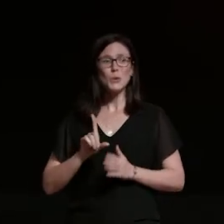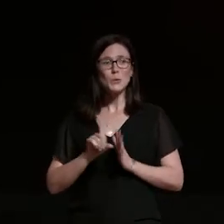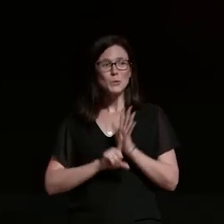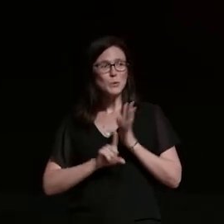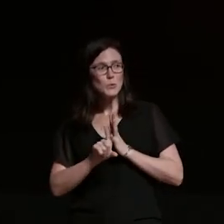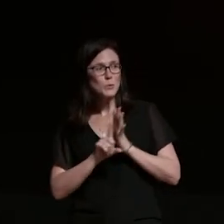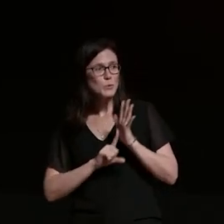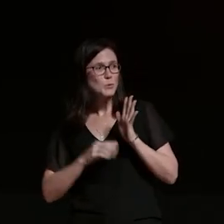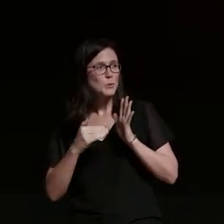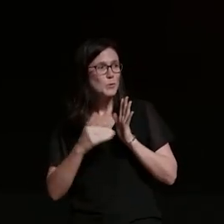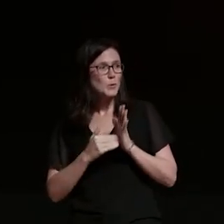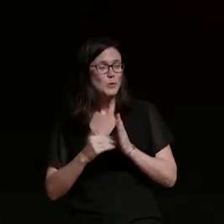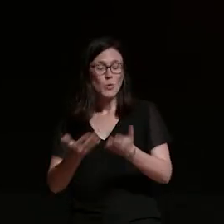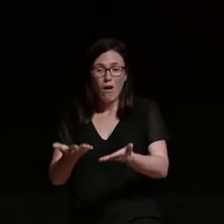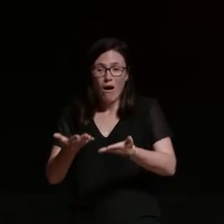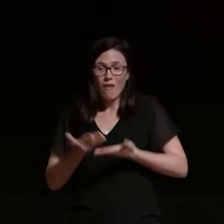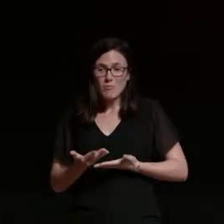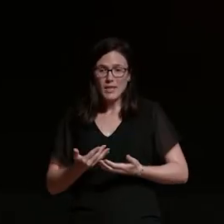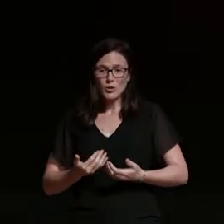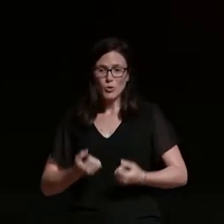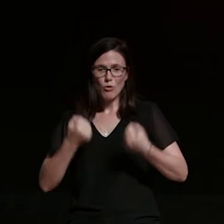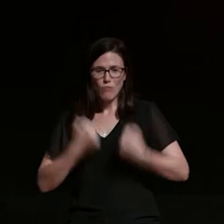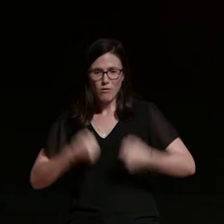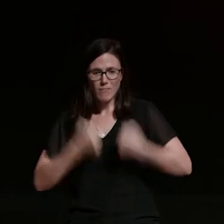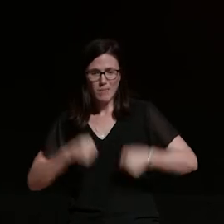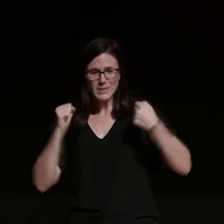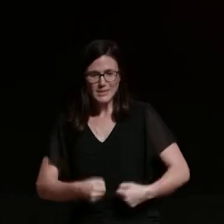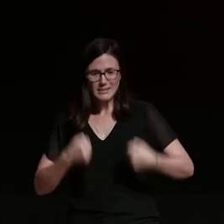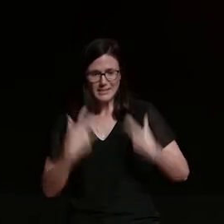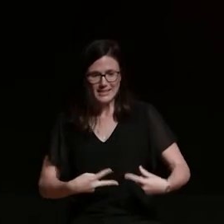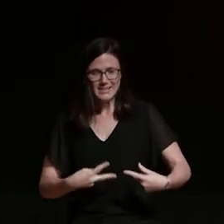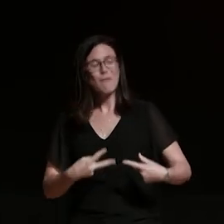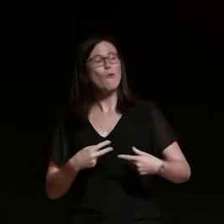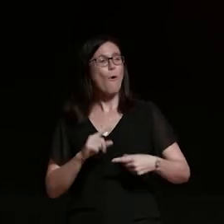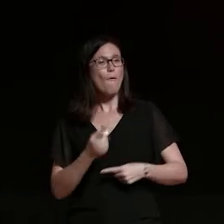you know an opportunity to rock paper scissors for the first position and i wish i laid down and told